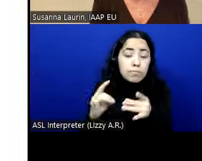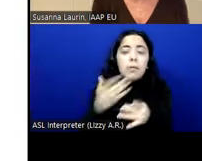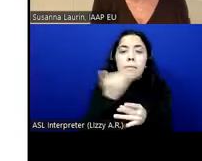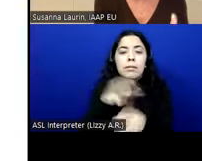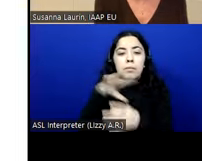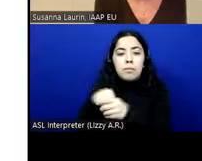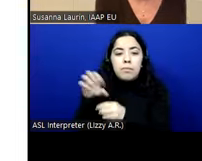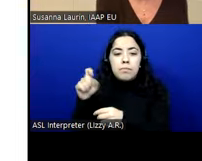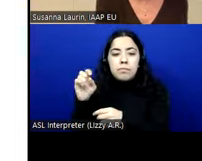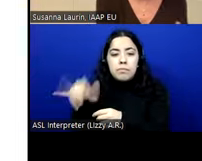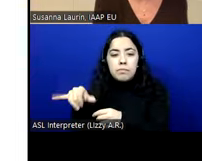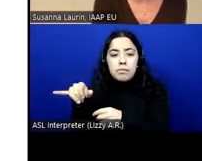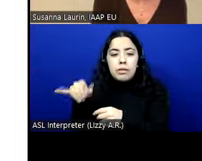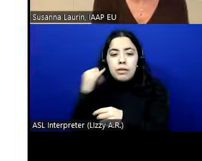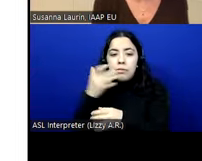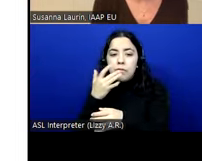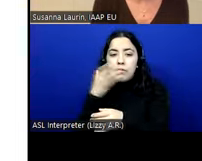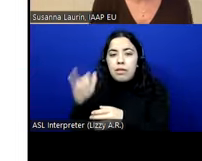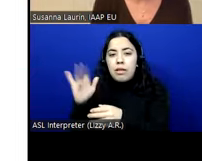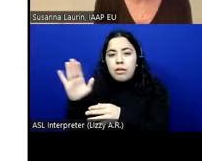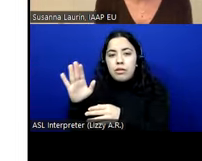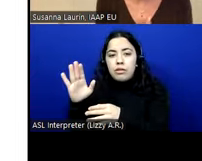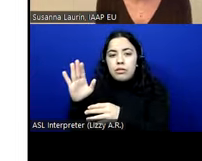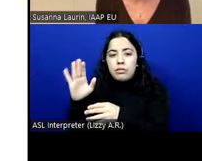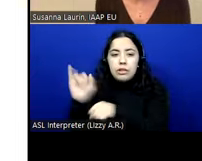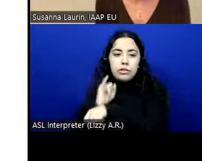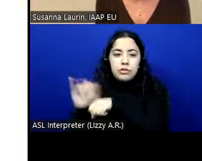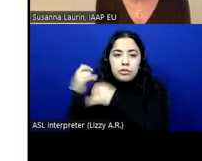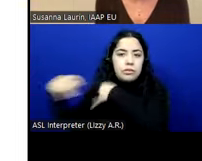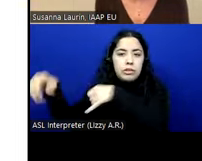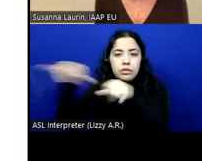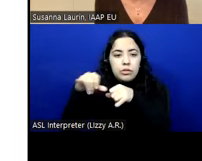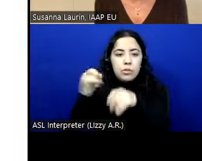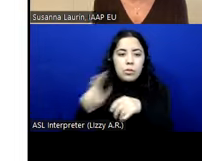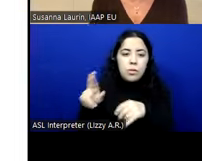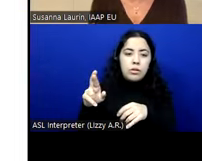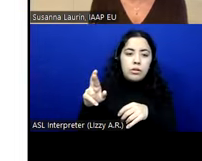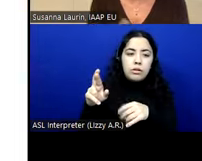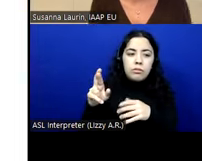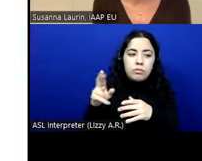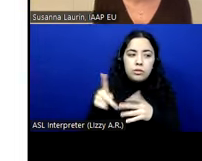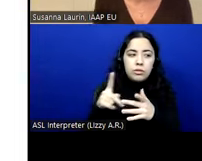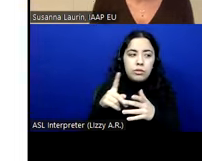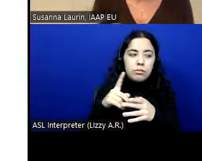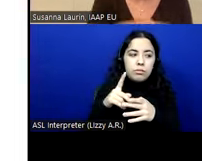you like the industry part of the standardisation or you're a national standardisation body. That